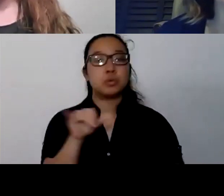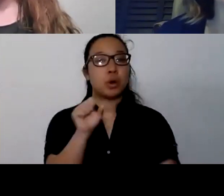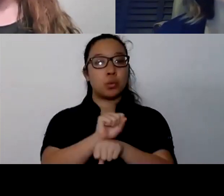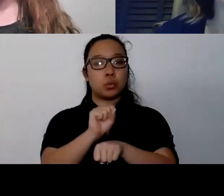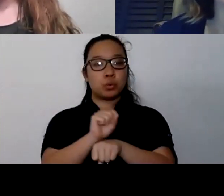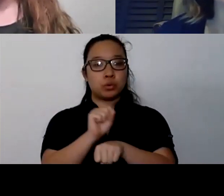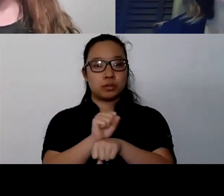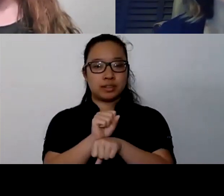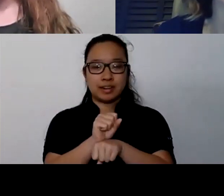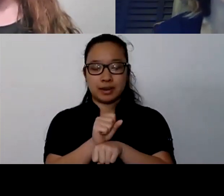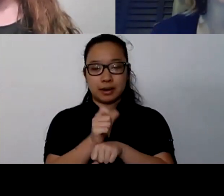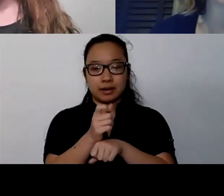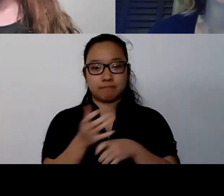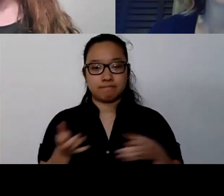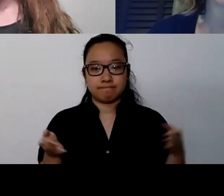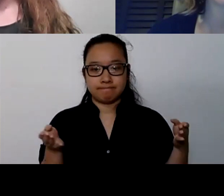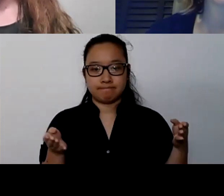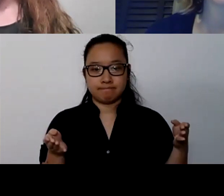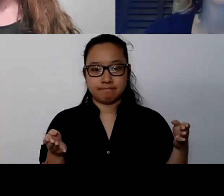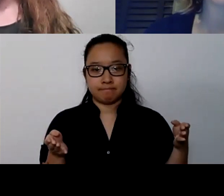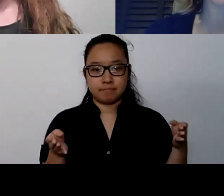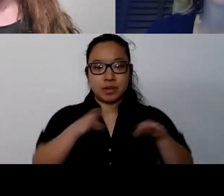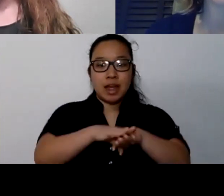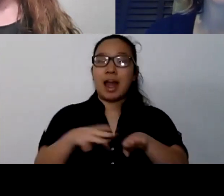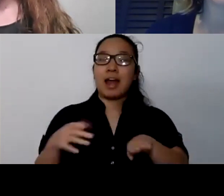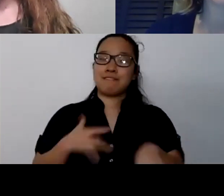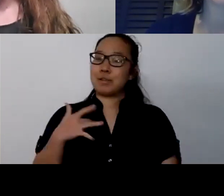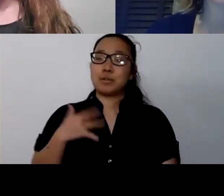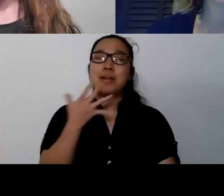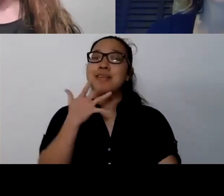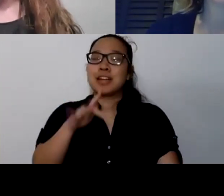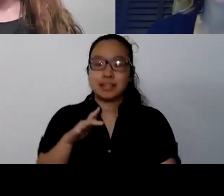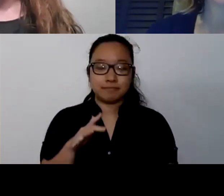and I really feel... I don't know if lucky is the right word, but getting to work with the opiod program,